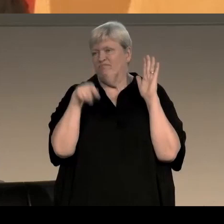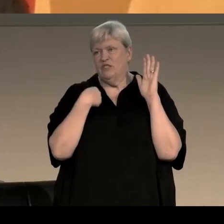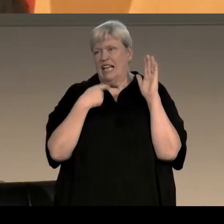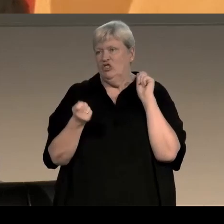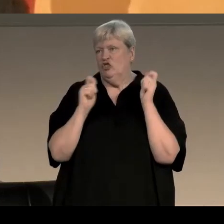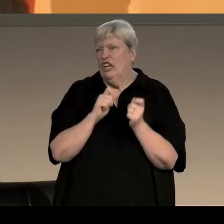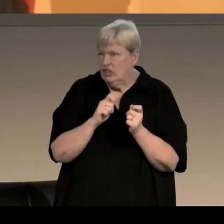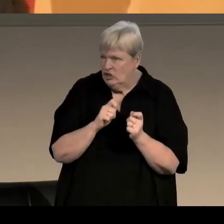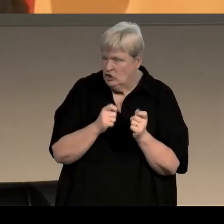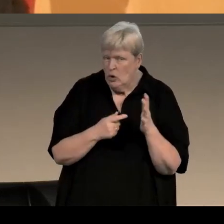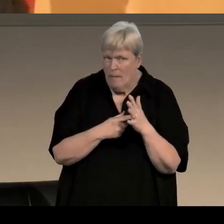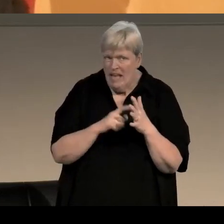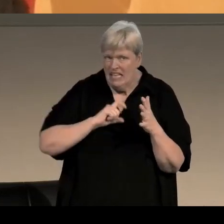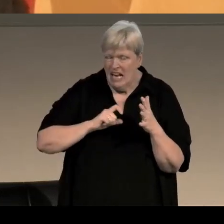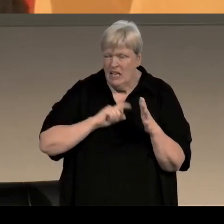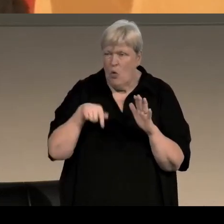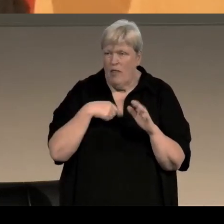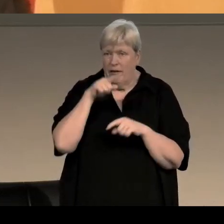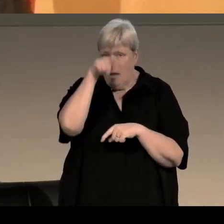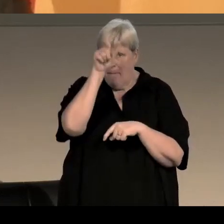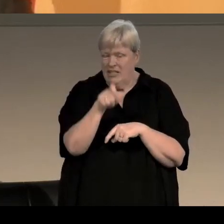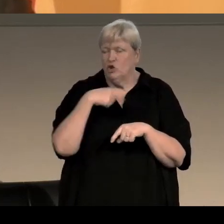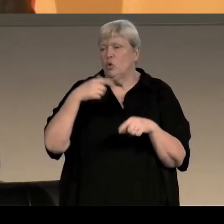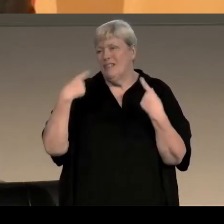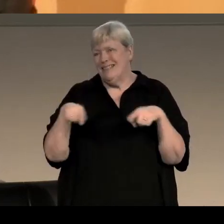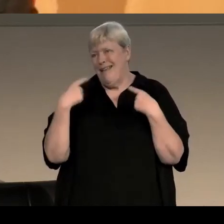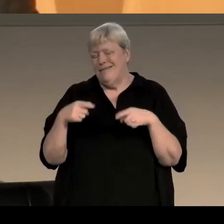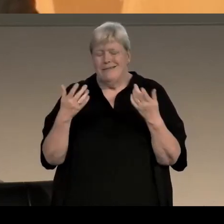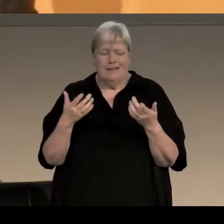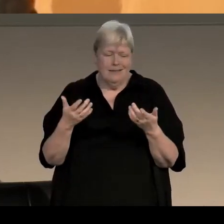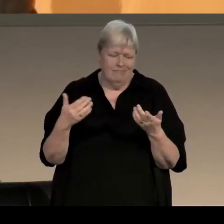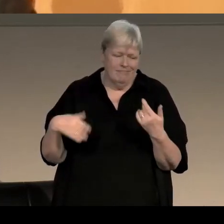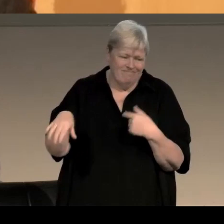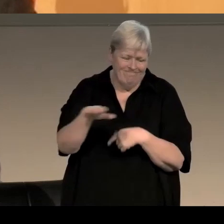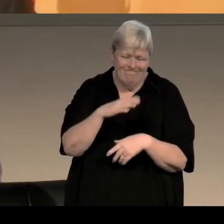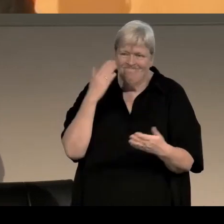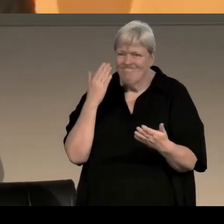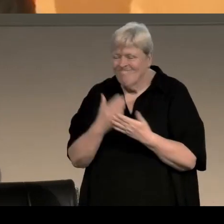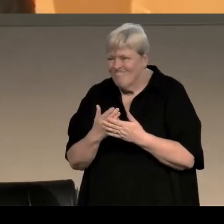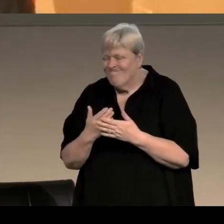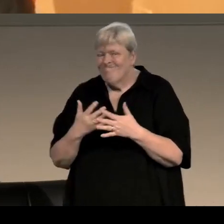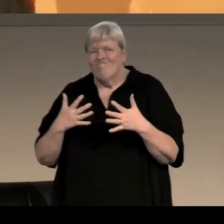to the main returning characters without your consent. And that's not always entirely easy to enforce,